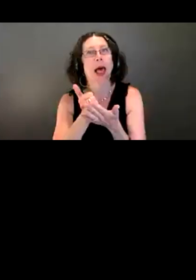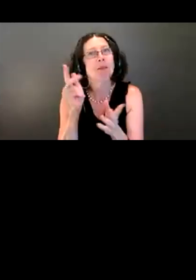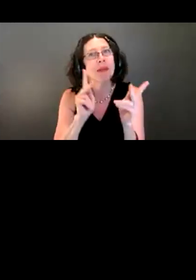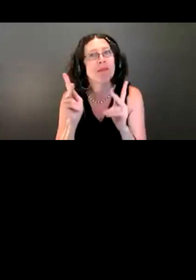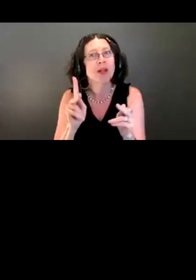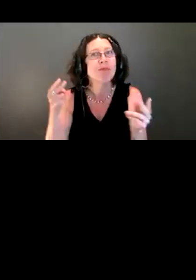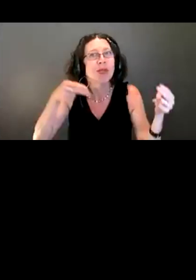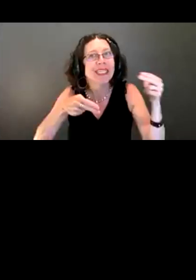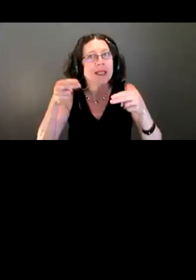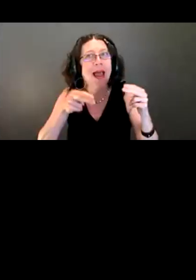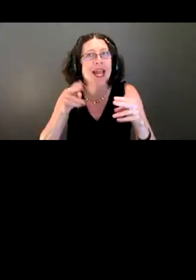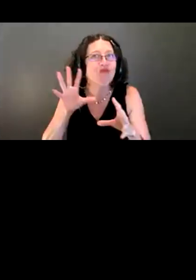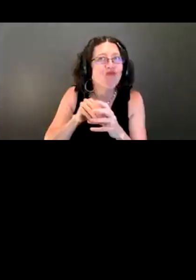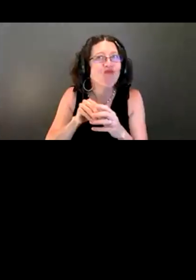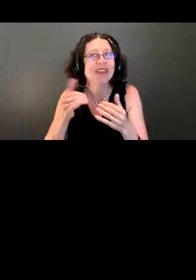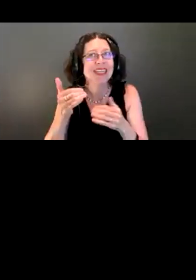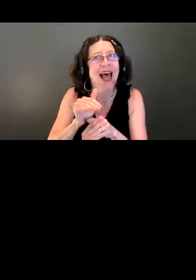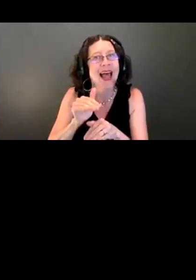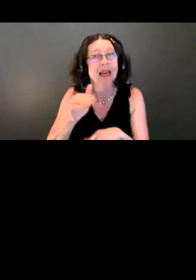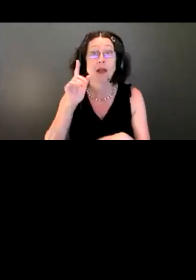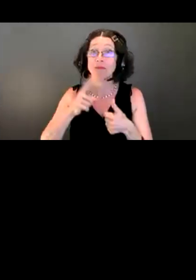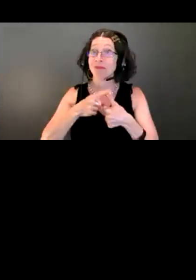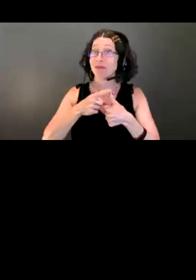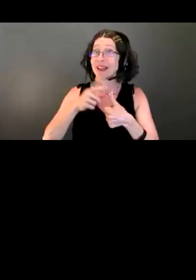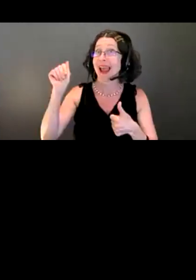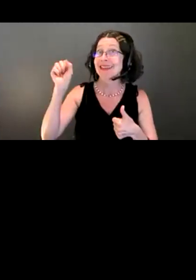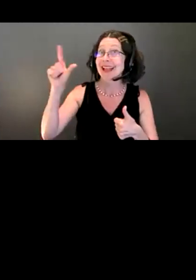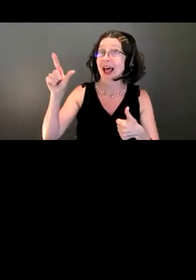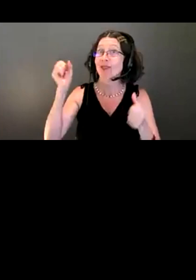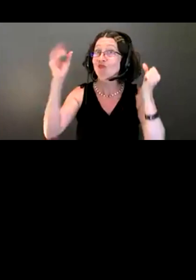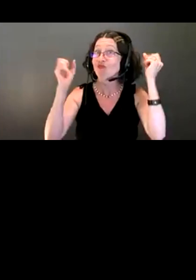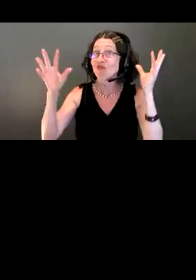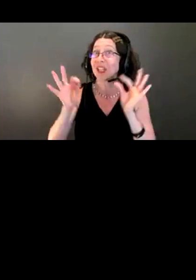We will be providing ASL interpretation as well as live captions.